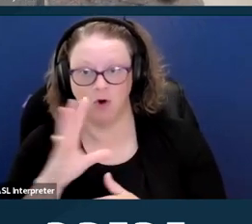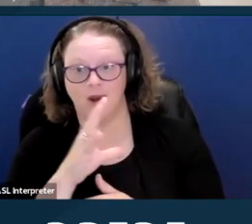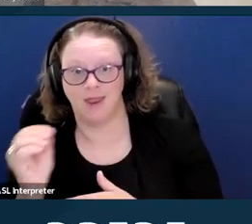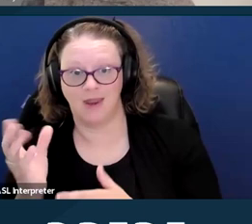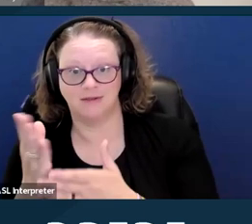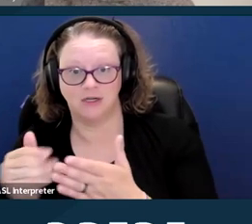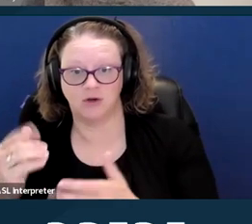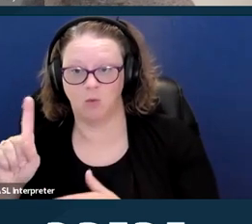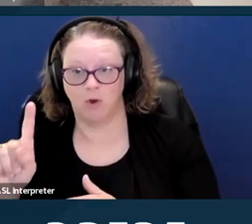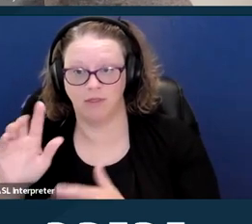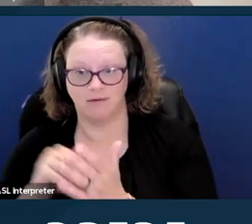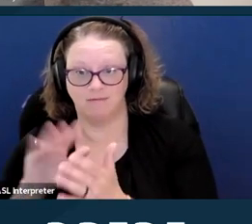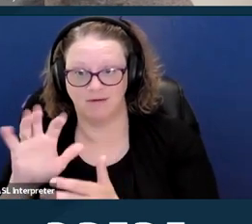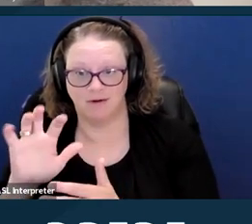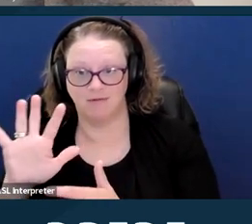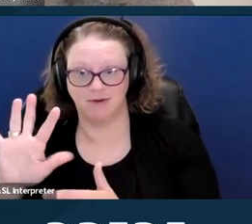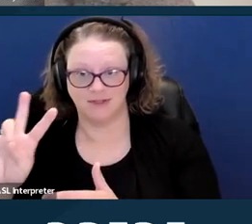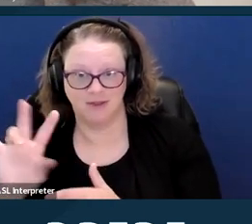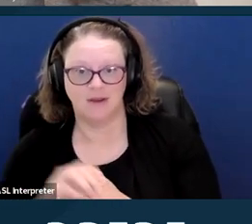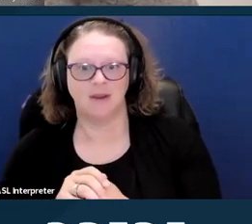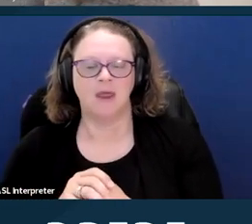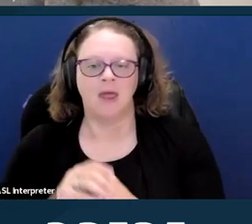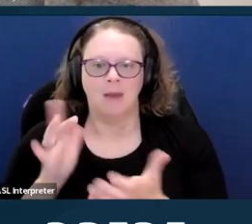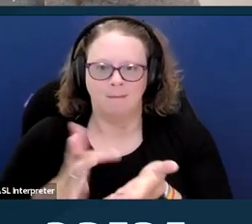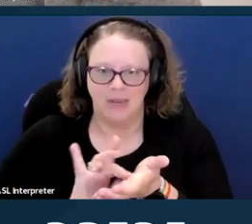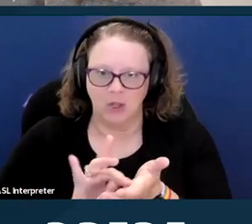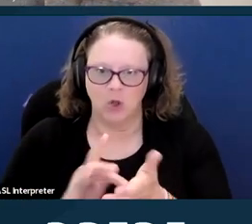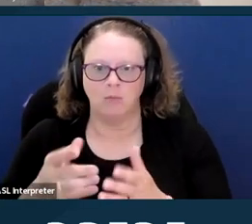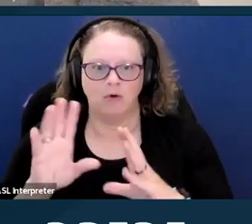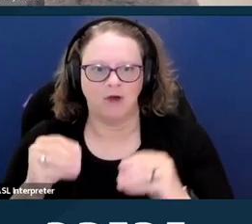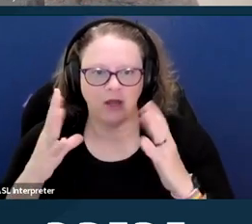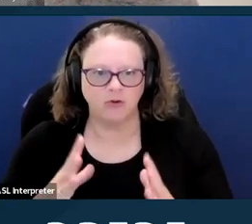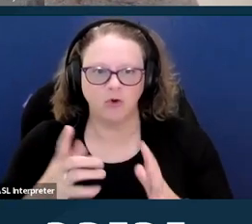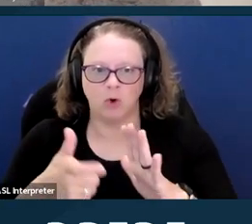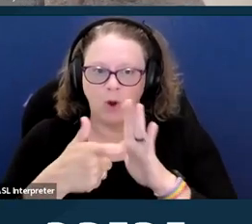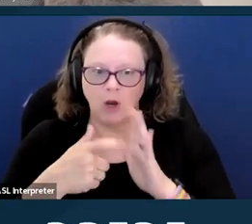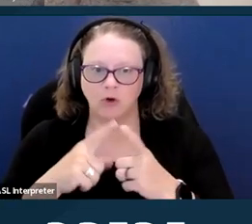to ensure effective communication with disabled patients. And this may include the provision